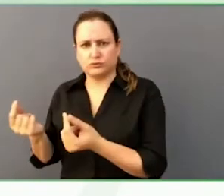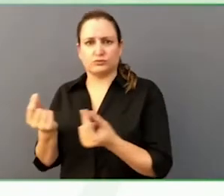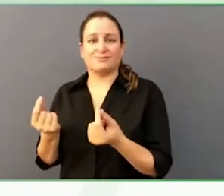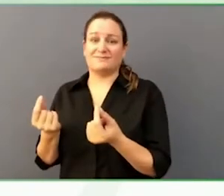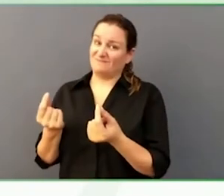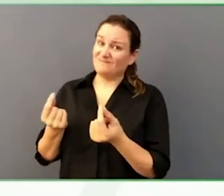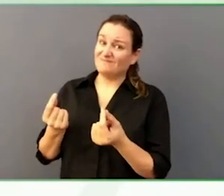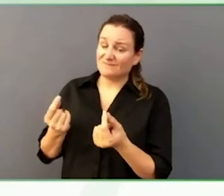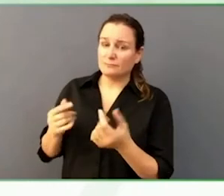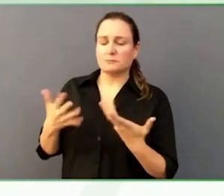seizure for example.